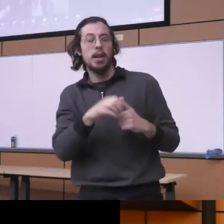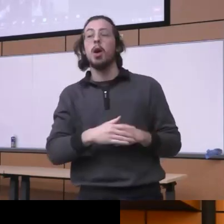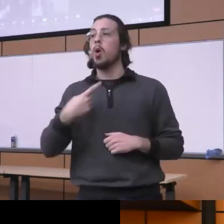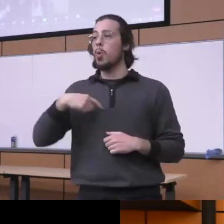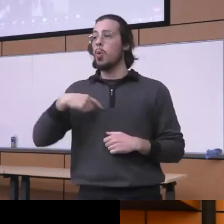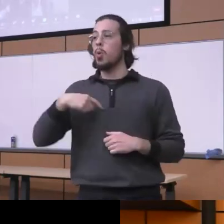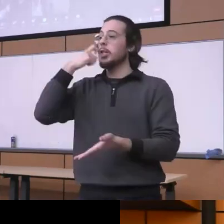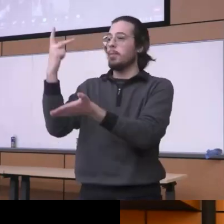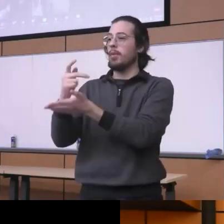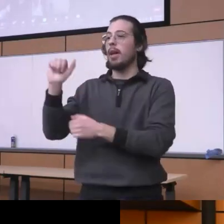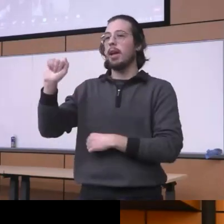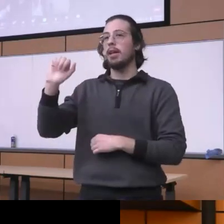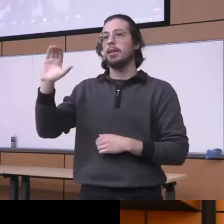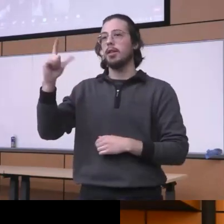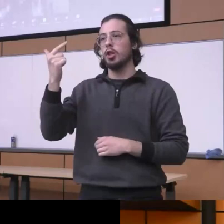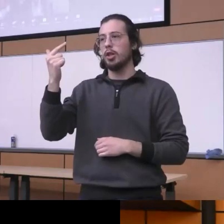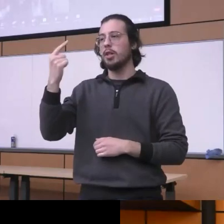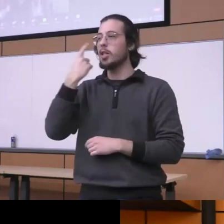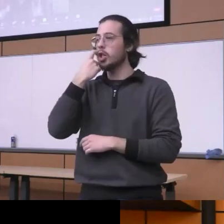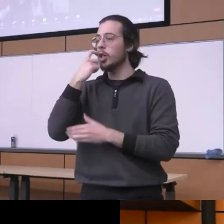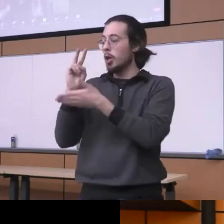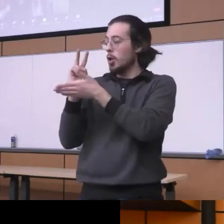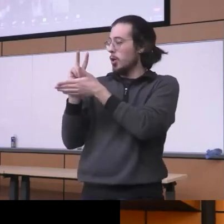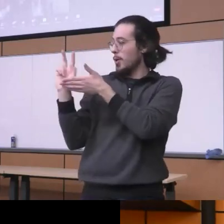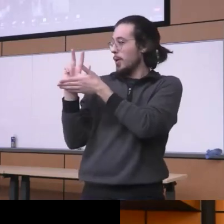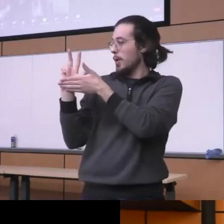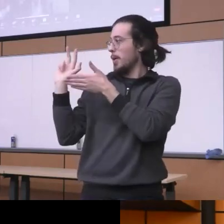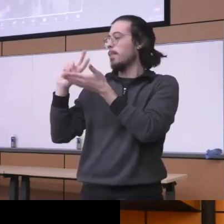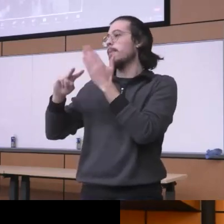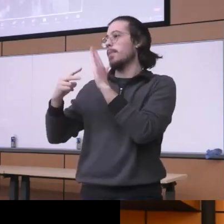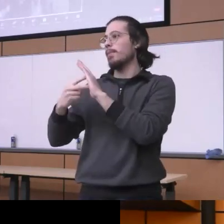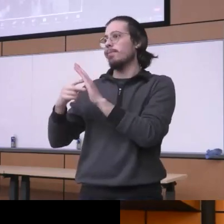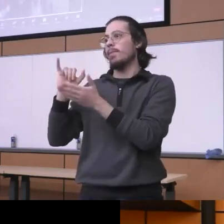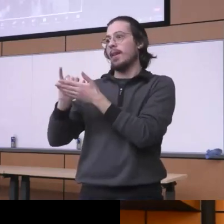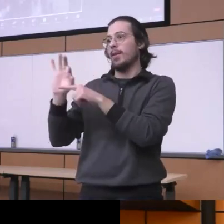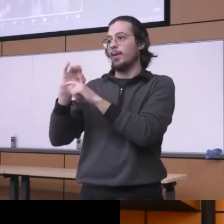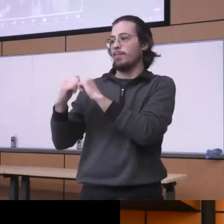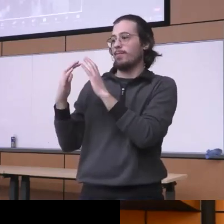the acgme in the last two to three weeks so brand new Fellowship excellent congratulations thank you